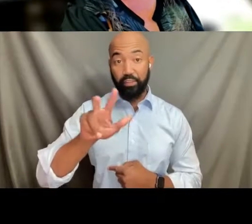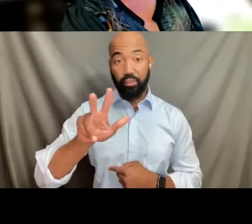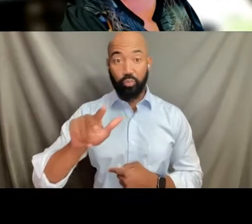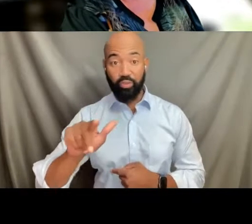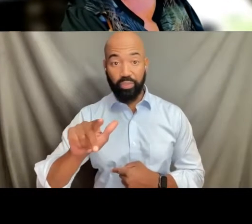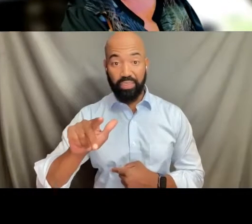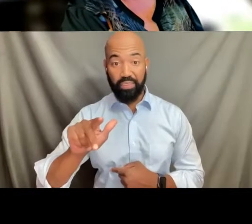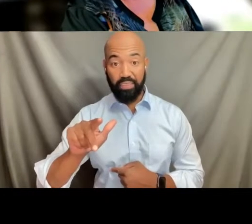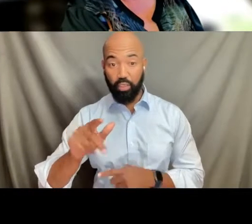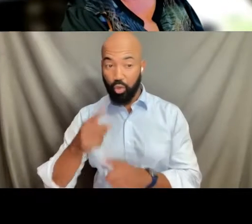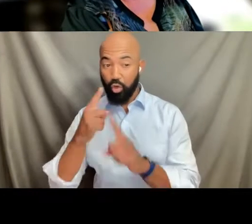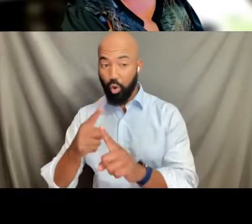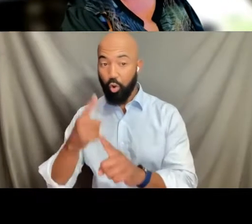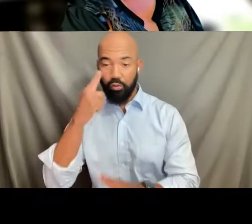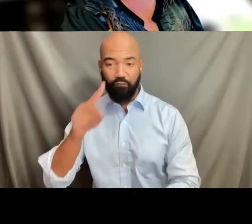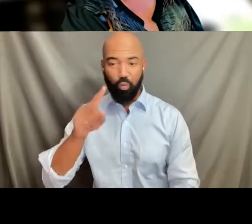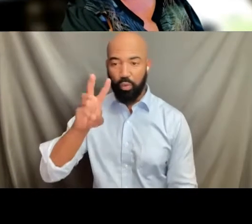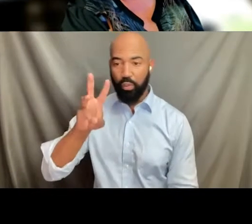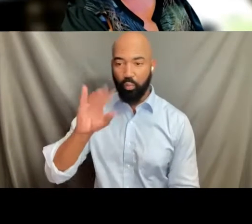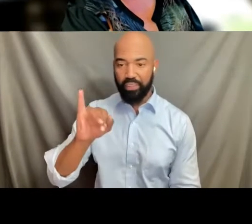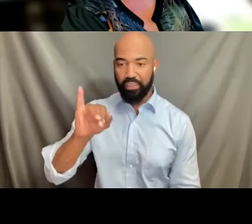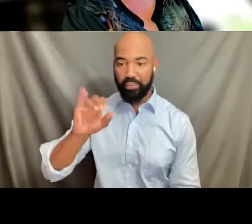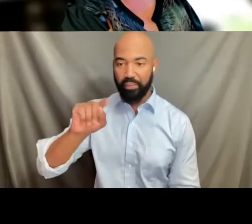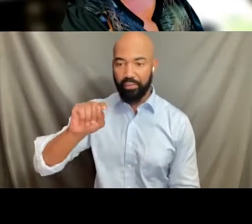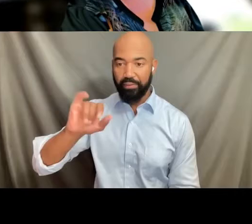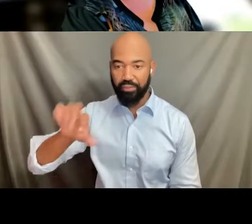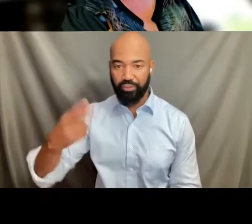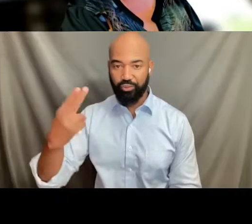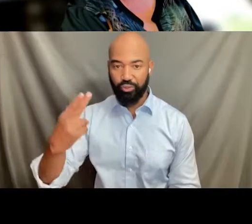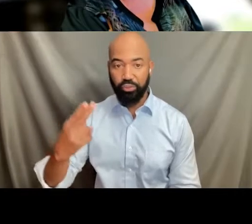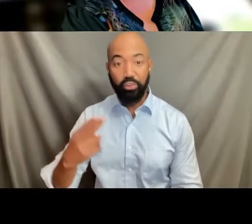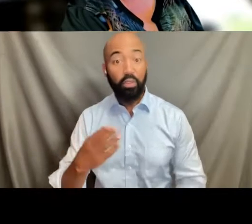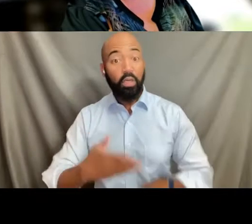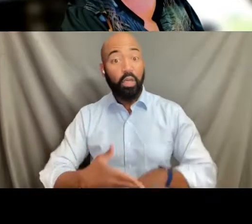on improving the quality, availability and access